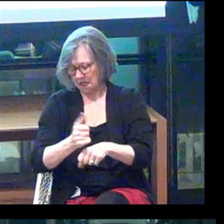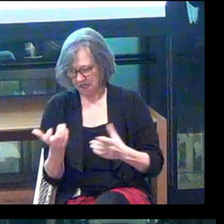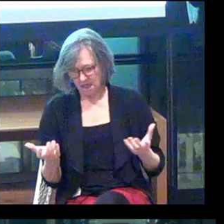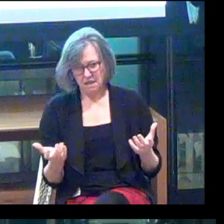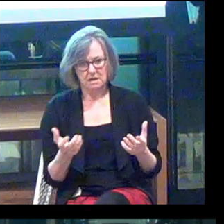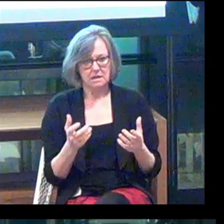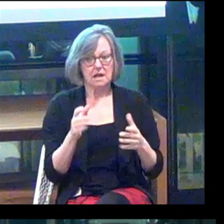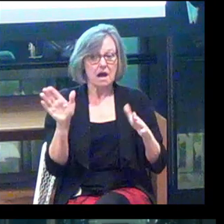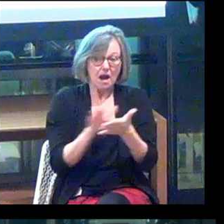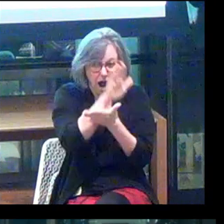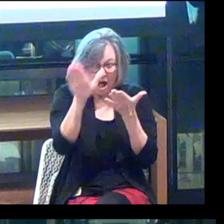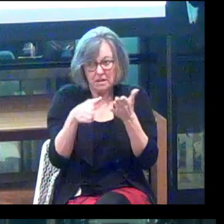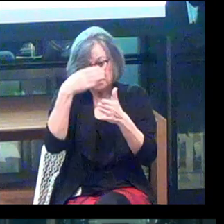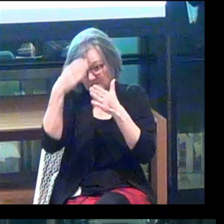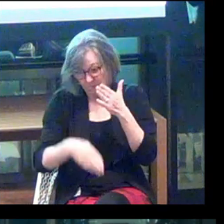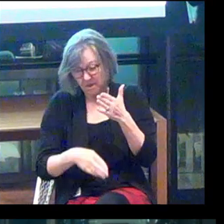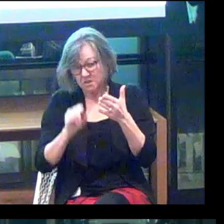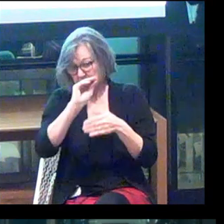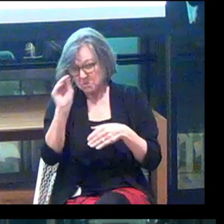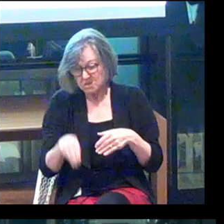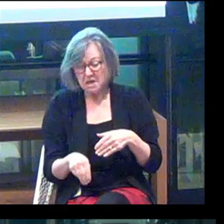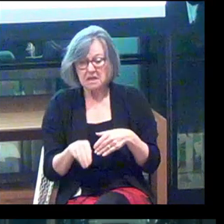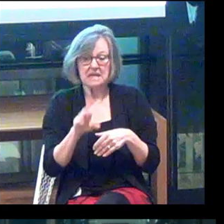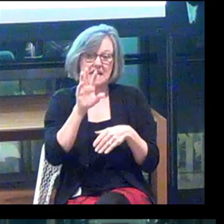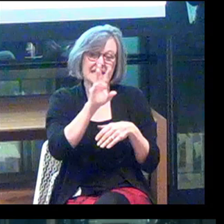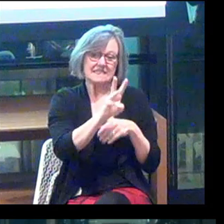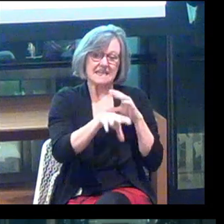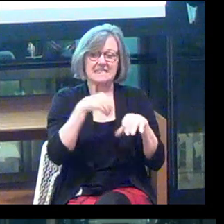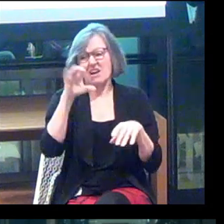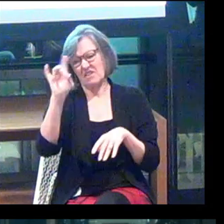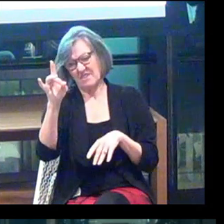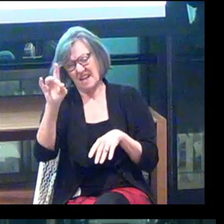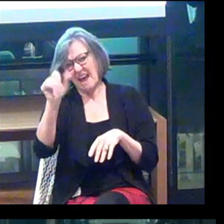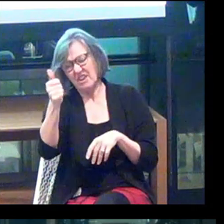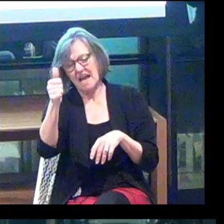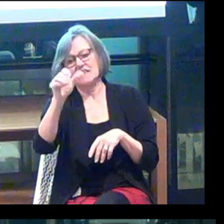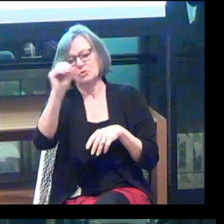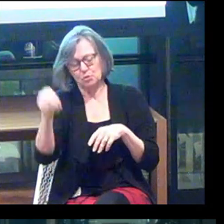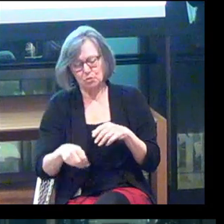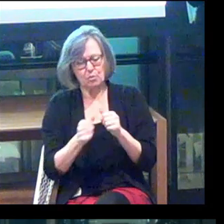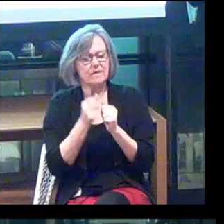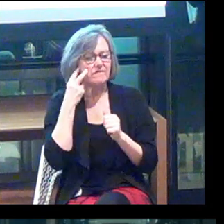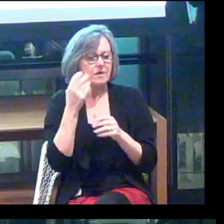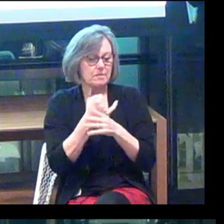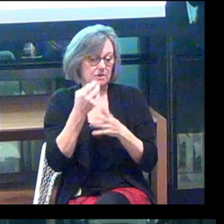Our college completion rate, 6 out of 10 students with visual impairments who start college